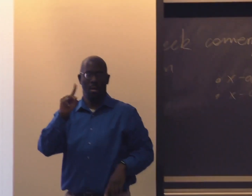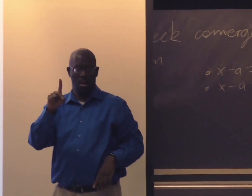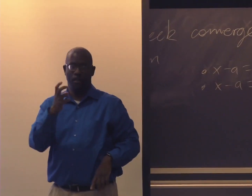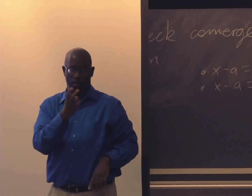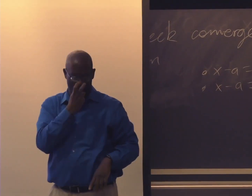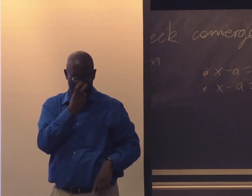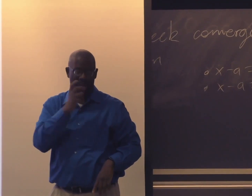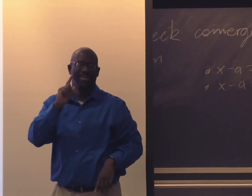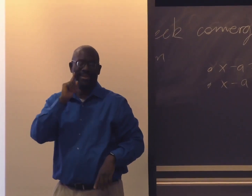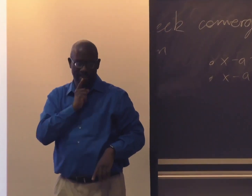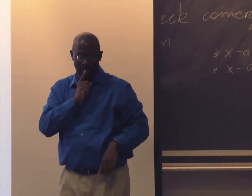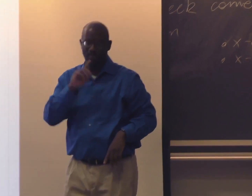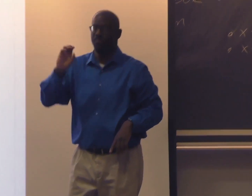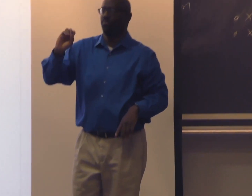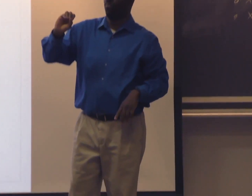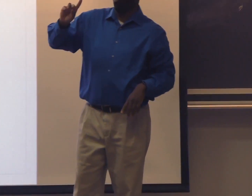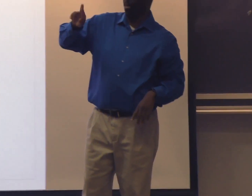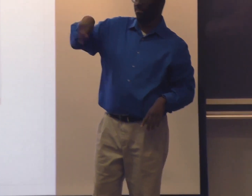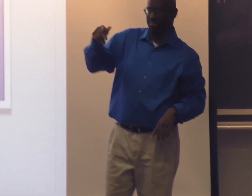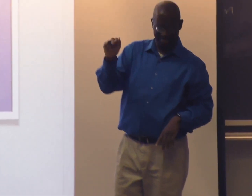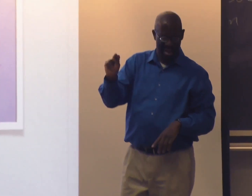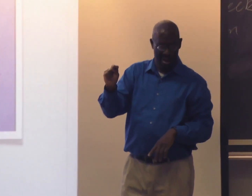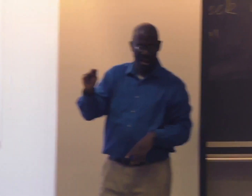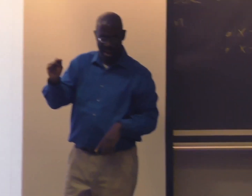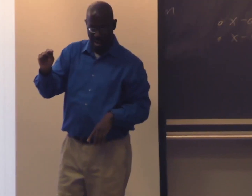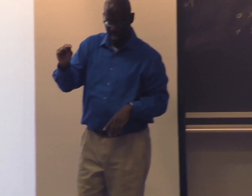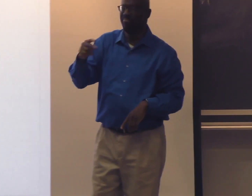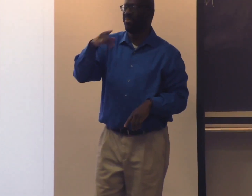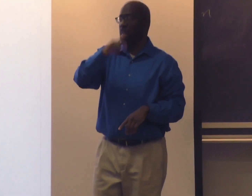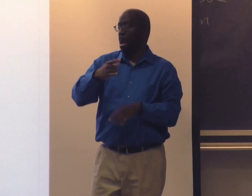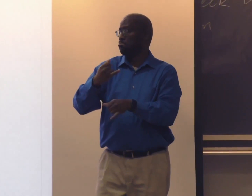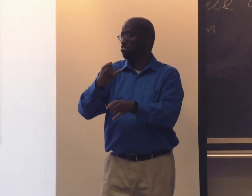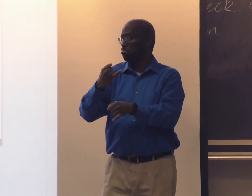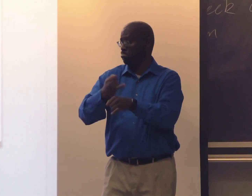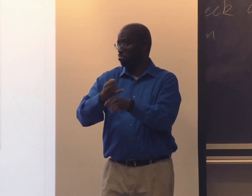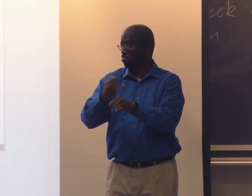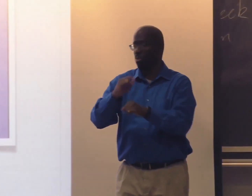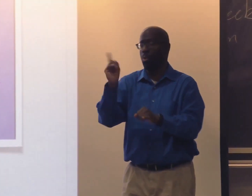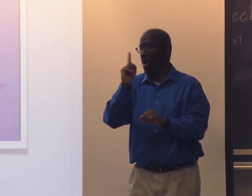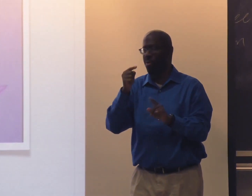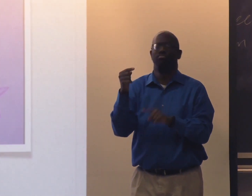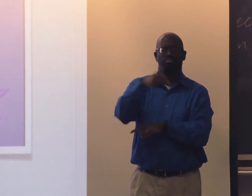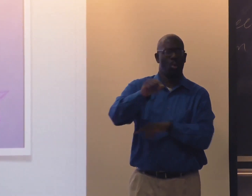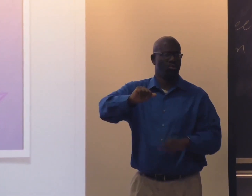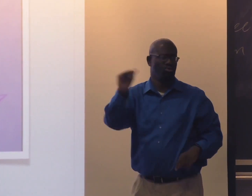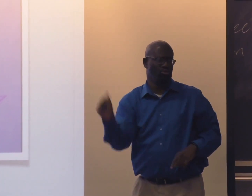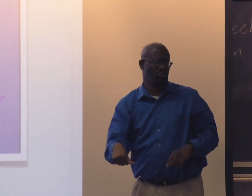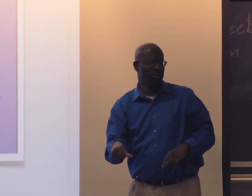should have been the Blind/Deaf Orphan School. It's one thing I'd like to note about the video that we just watched.